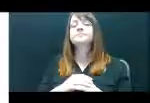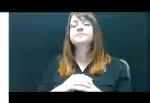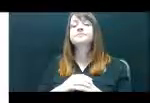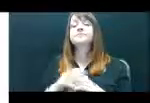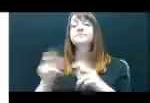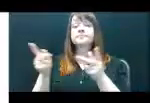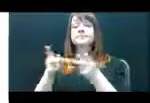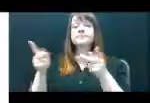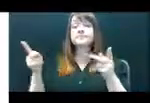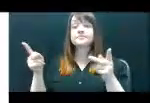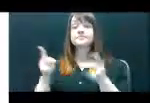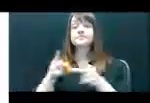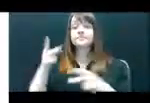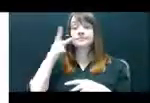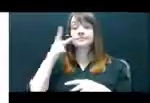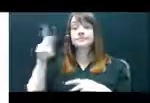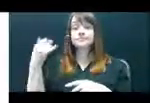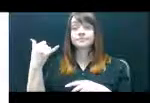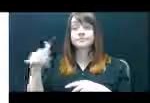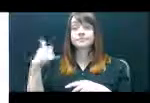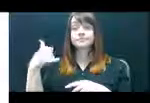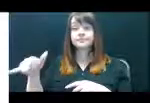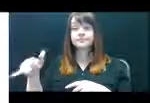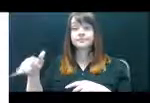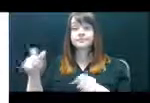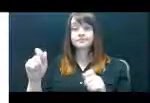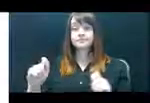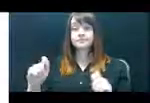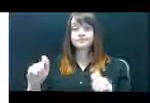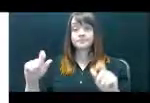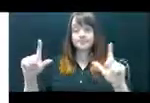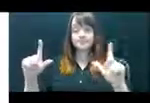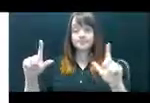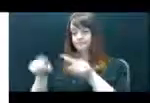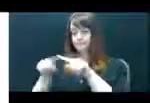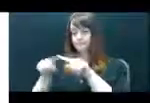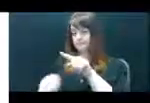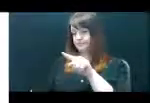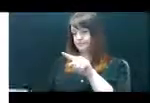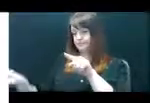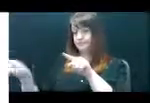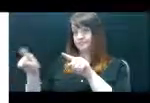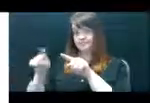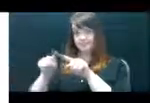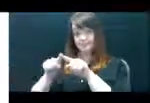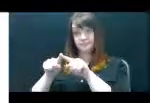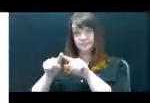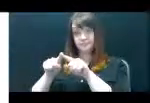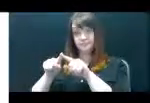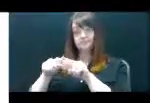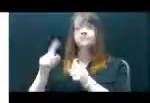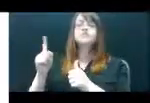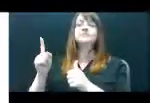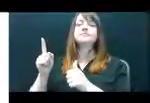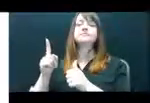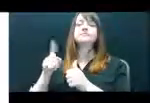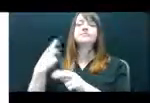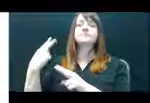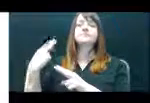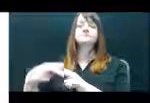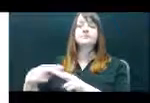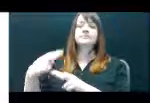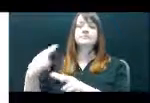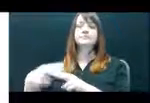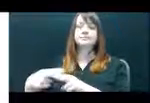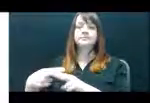in yellow above and enlarged in the oval, is for your first name. Type or write your